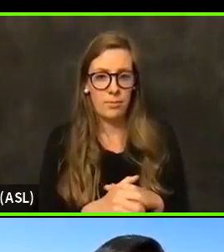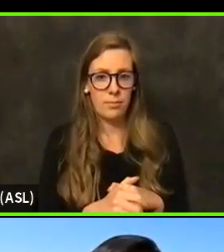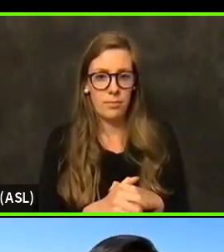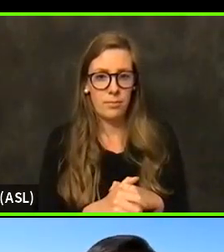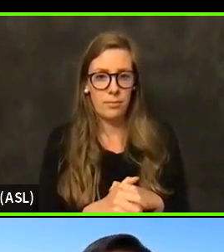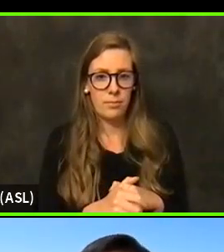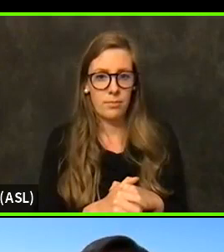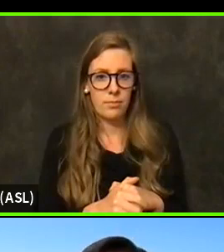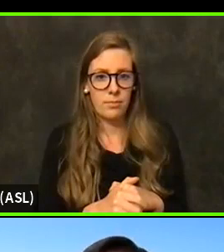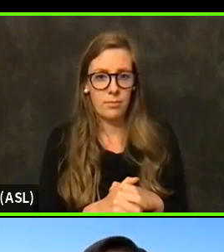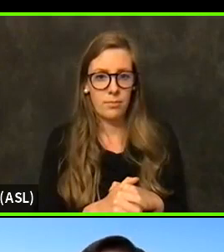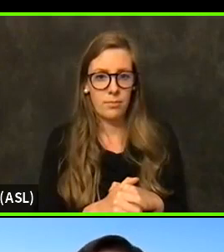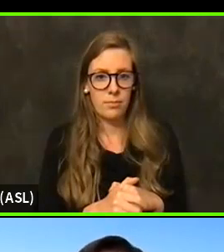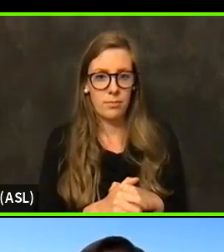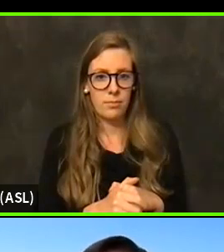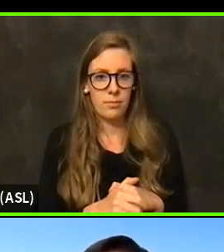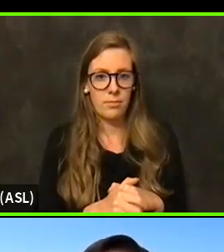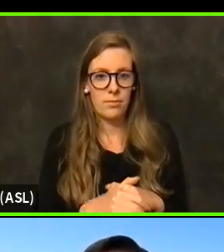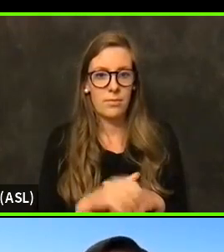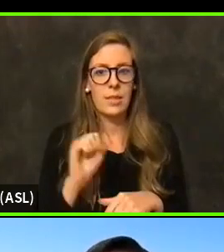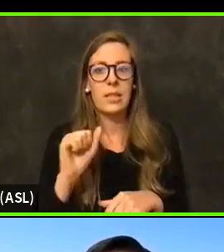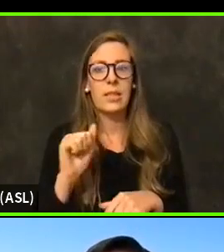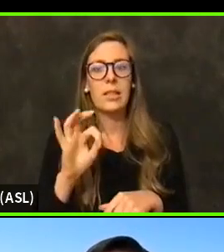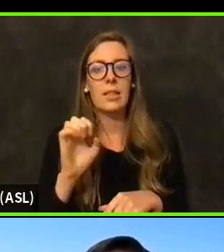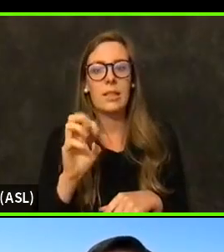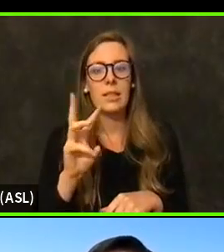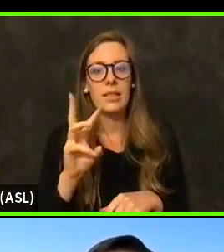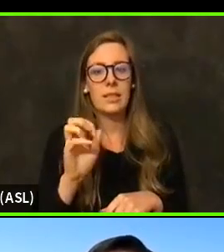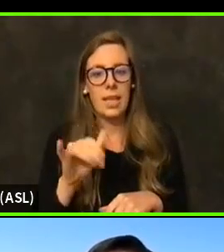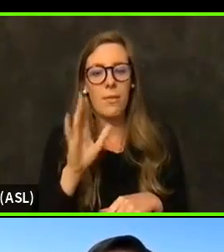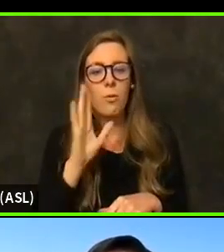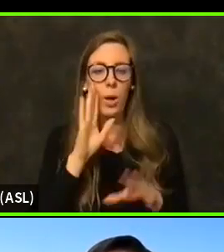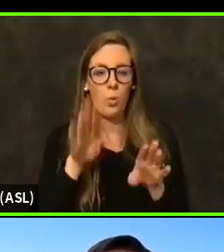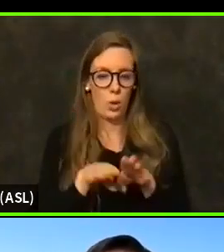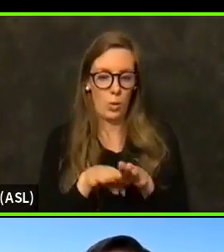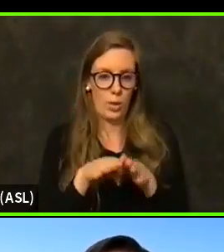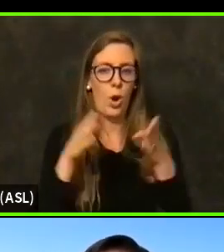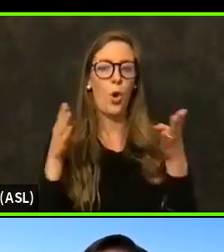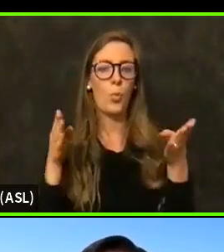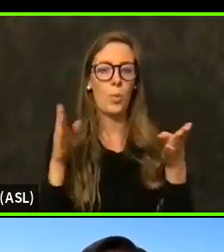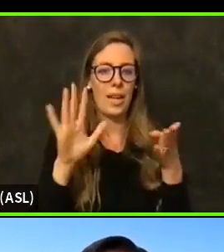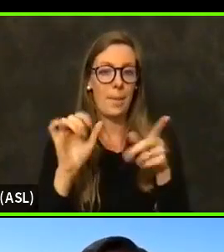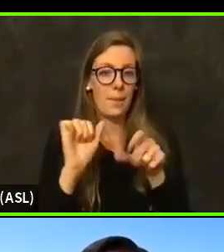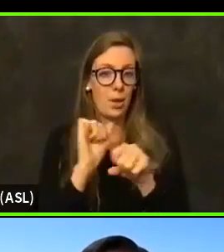Your new safe way will be opening up their appointments on a weekly basis because